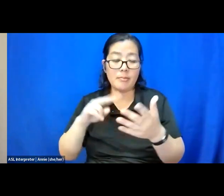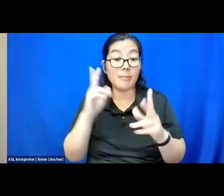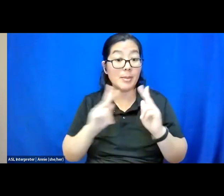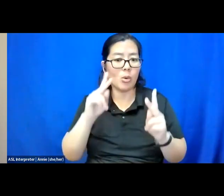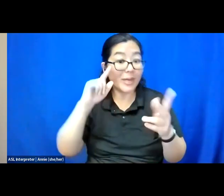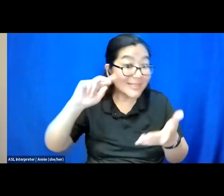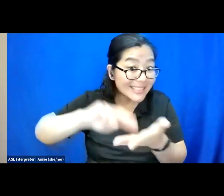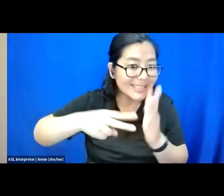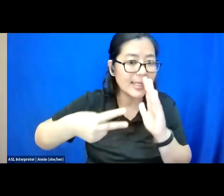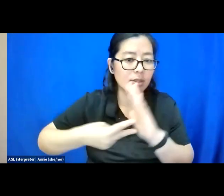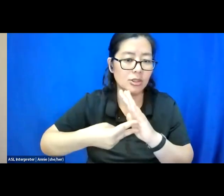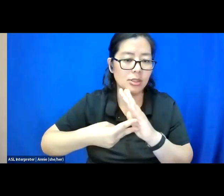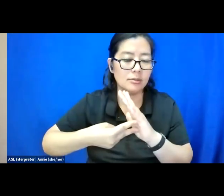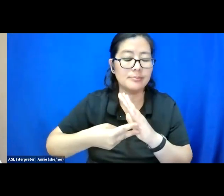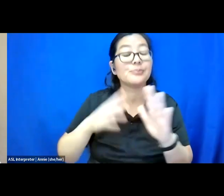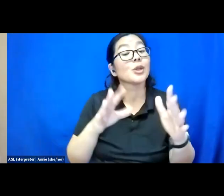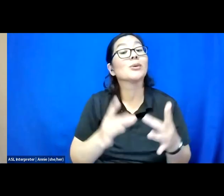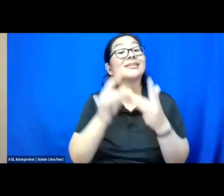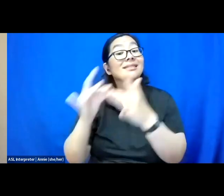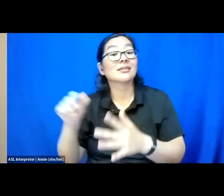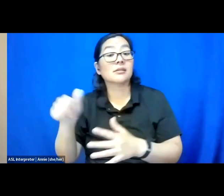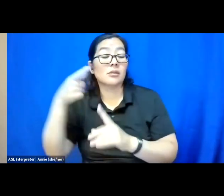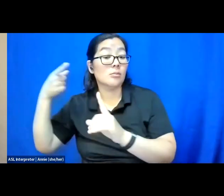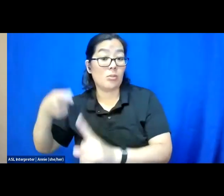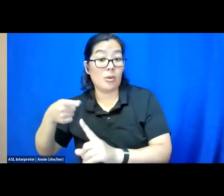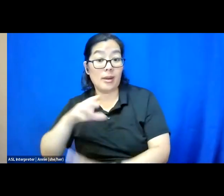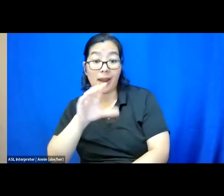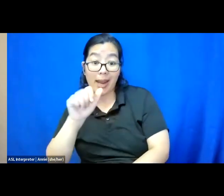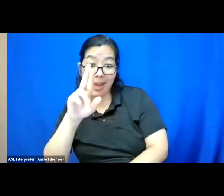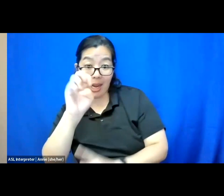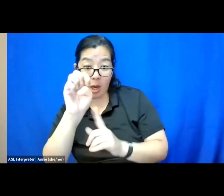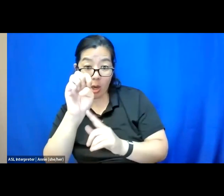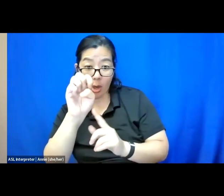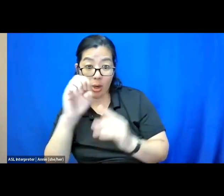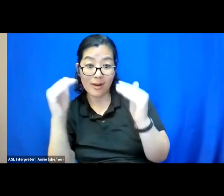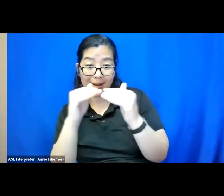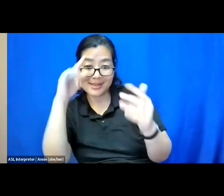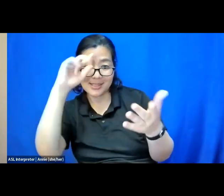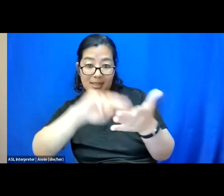which brings me to another point. Care is intention. Honey, that's the goal.